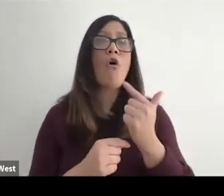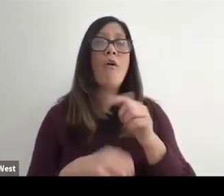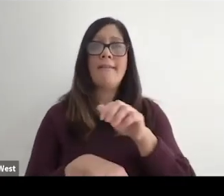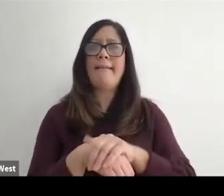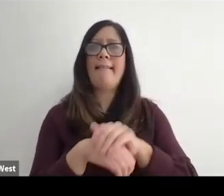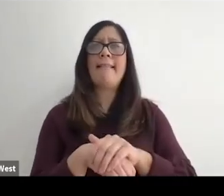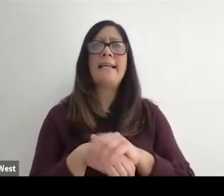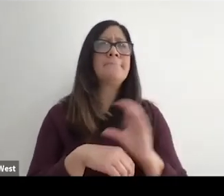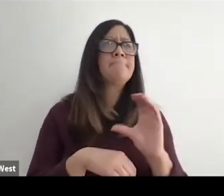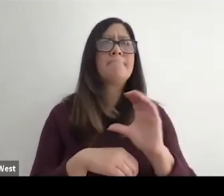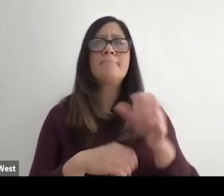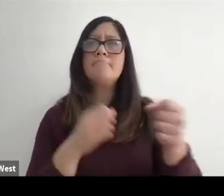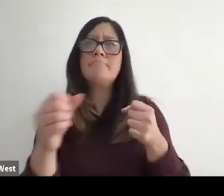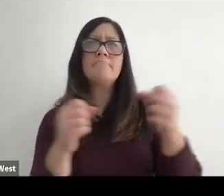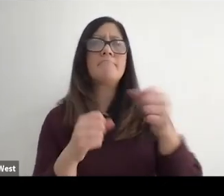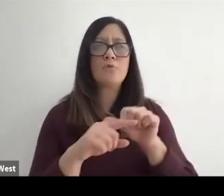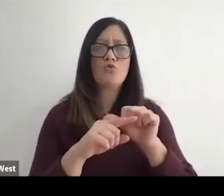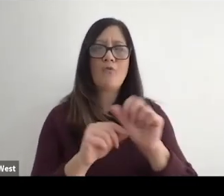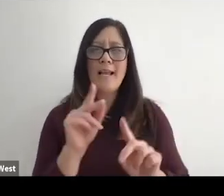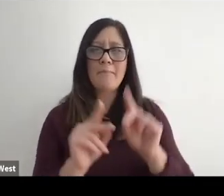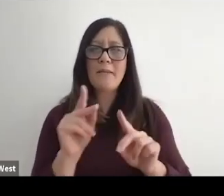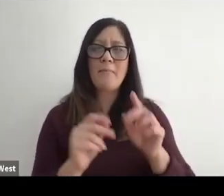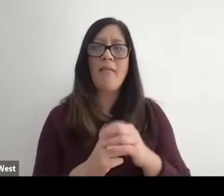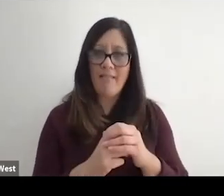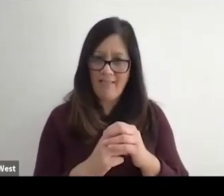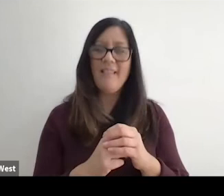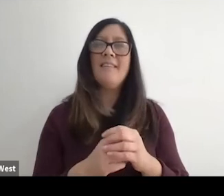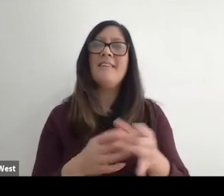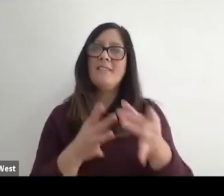to make sure that they trained up individuals to be on the television